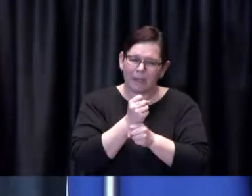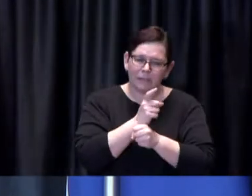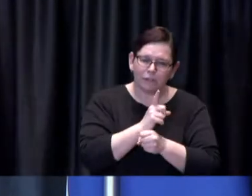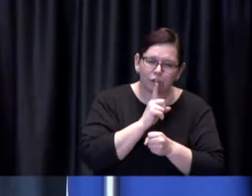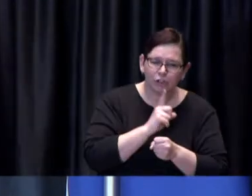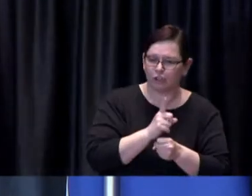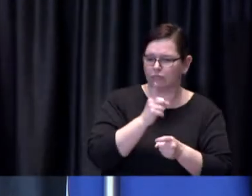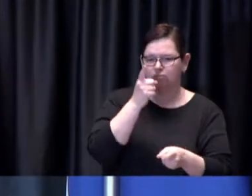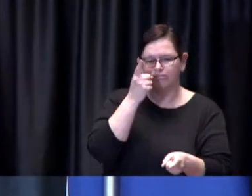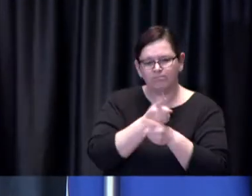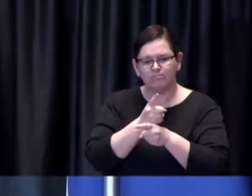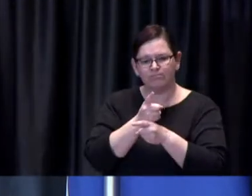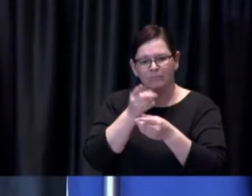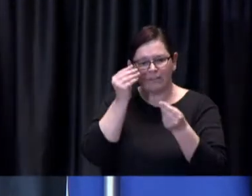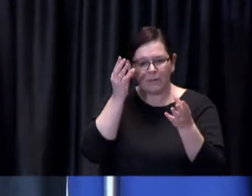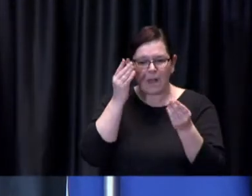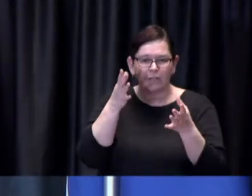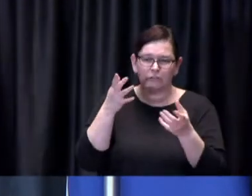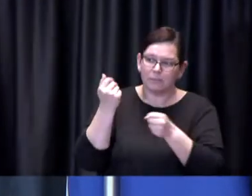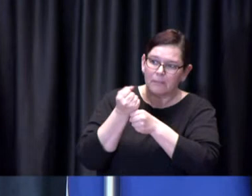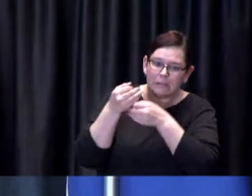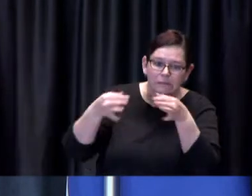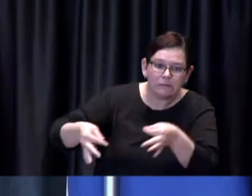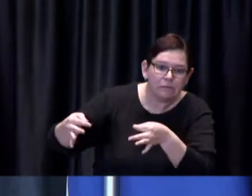a go forward basis with the best available information